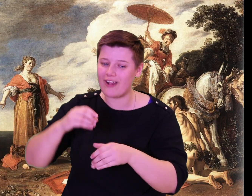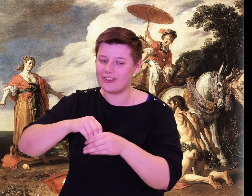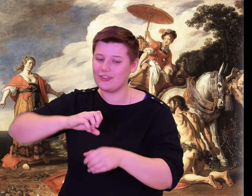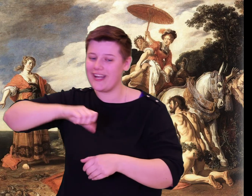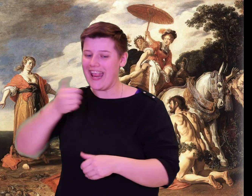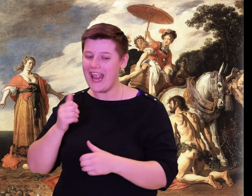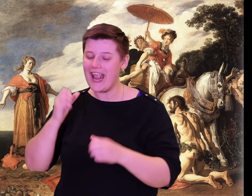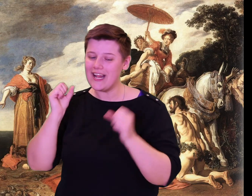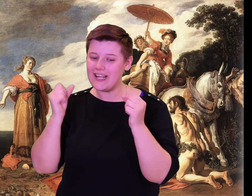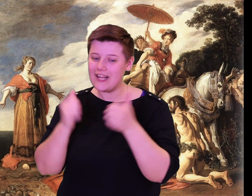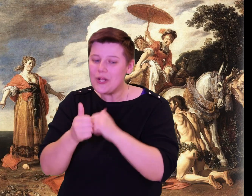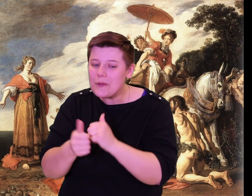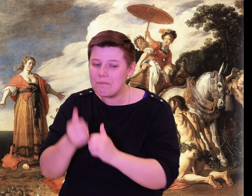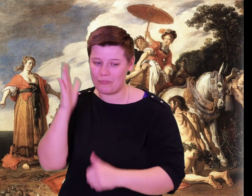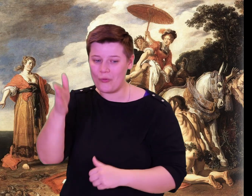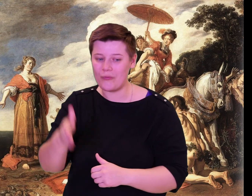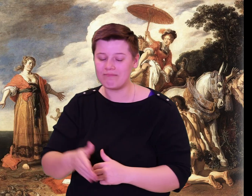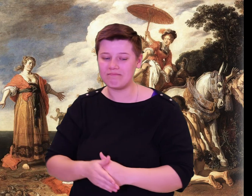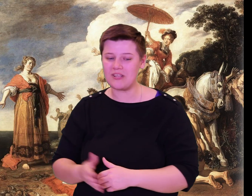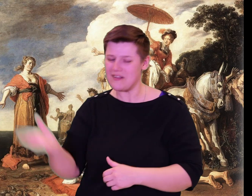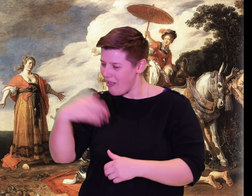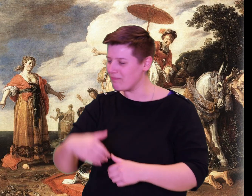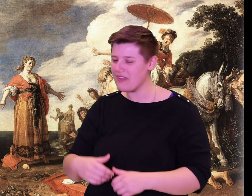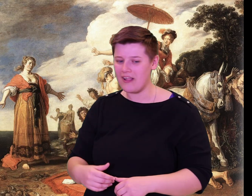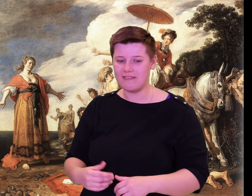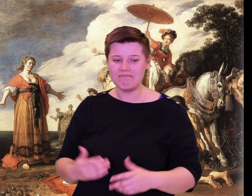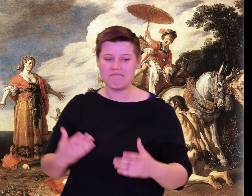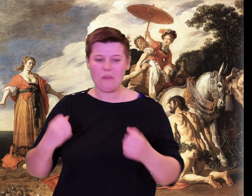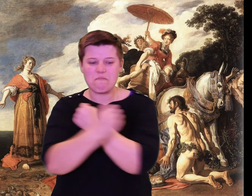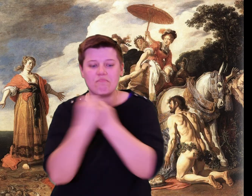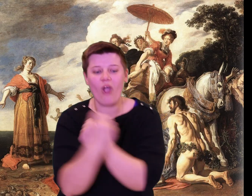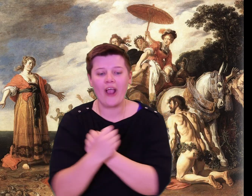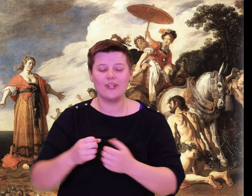lighter heart he told the young Phaeacians,